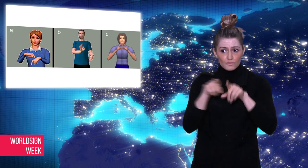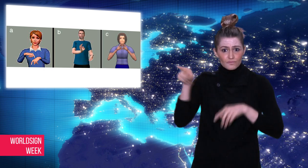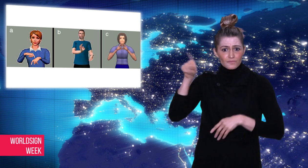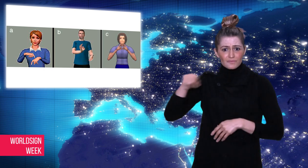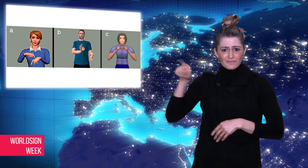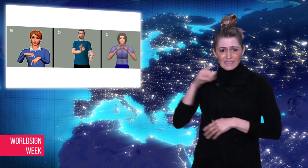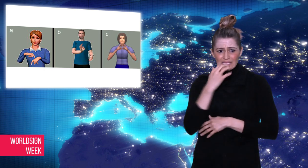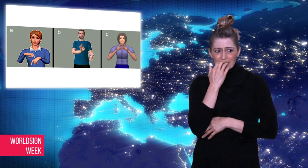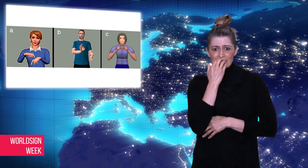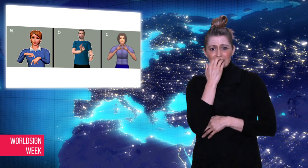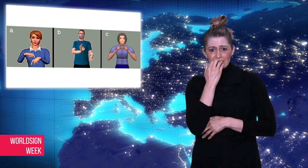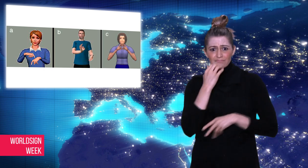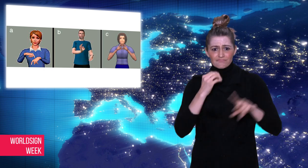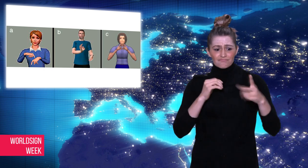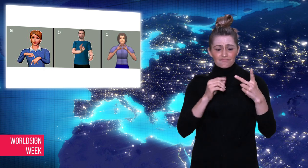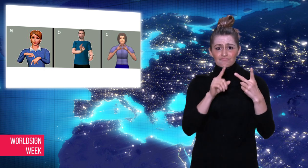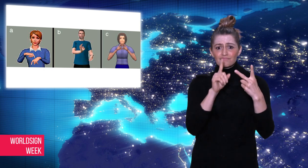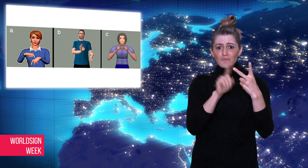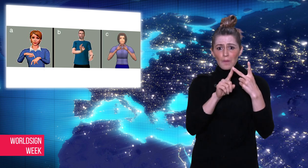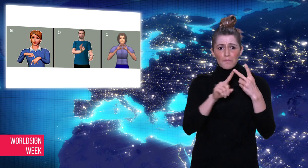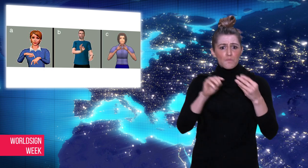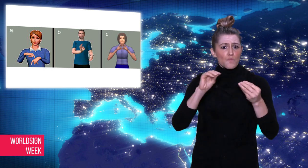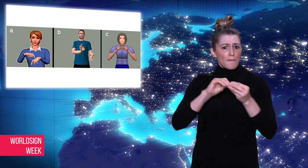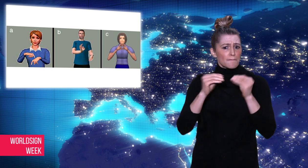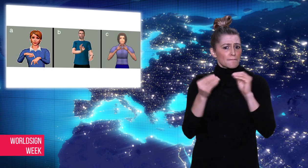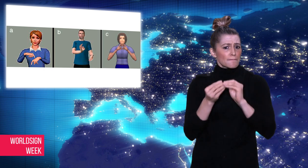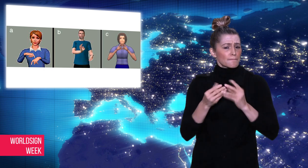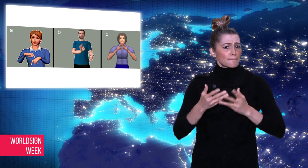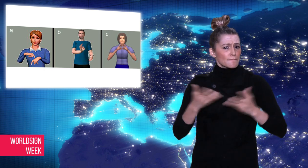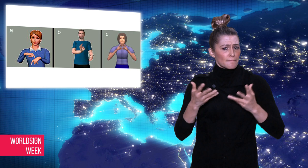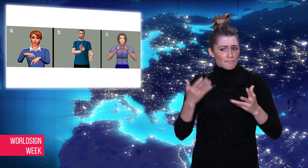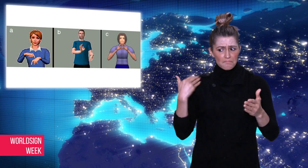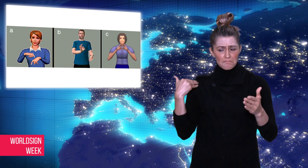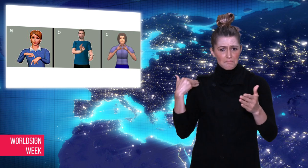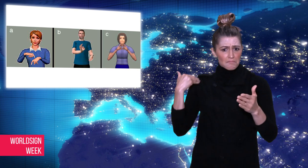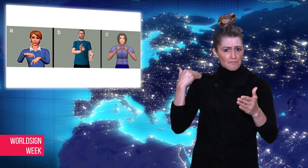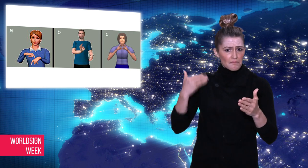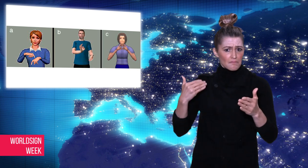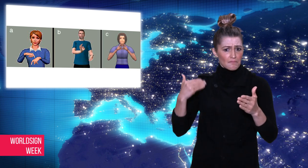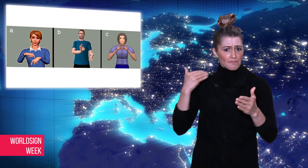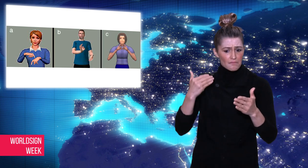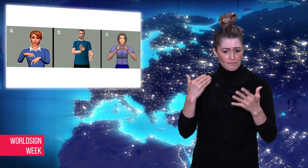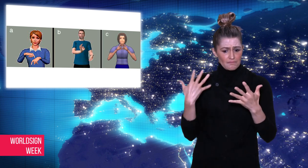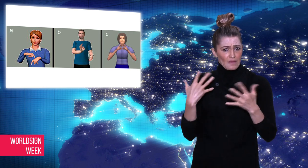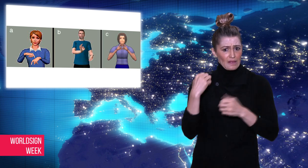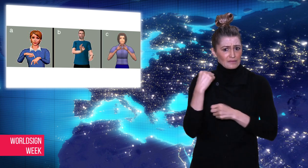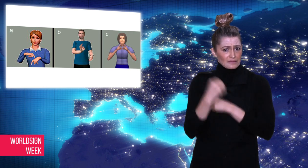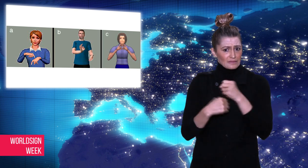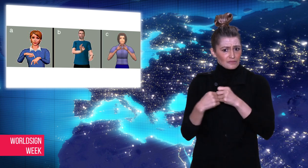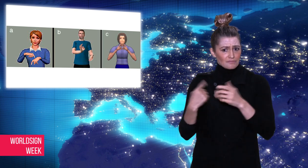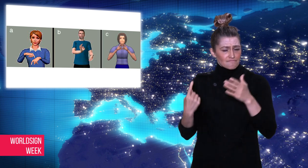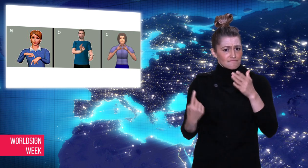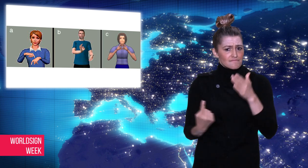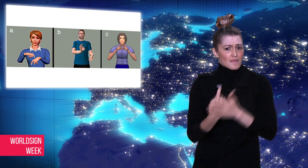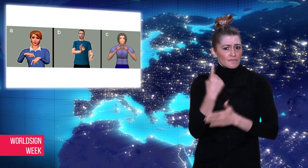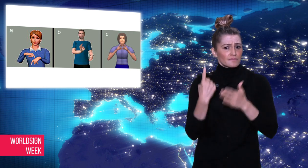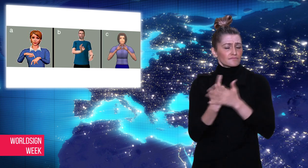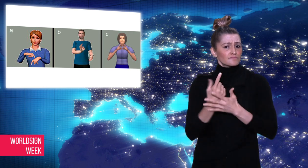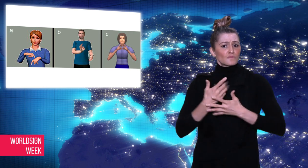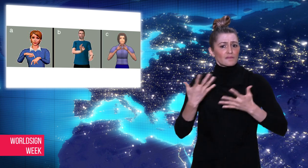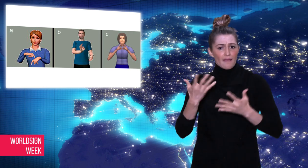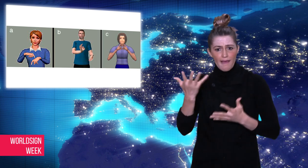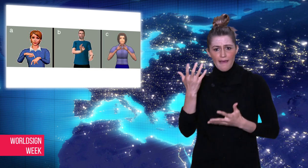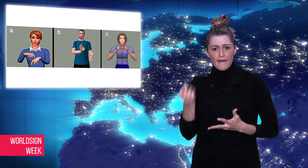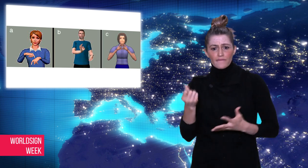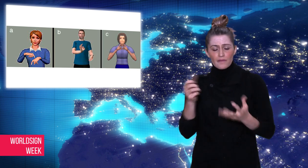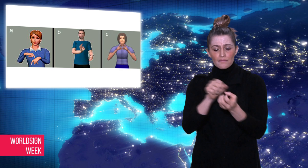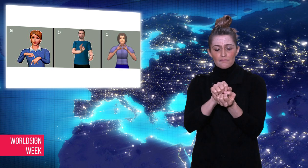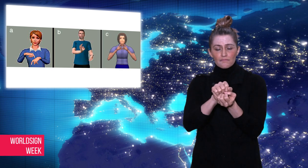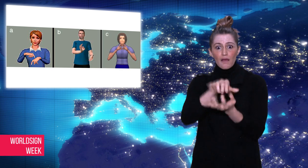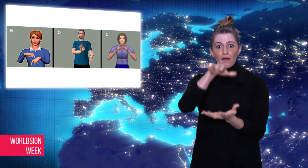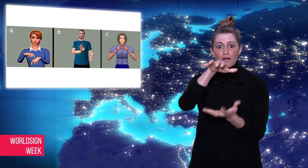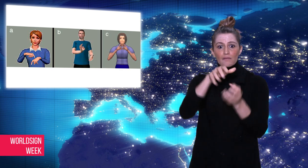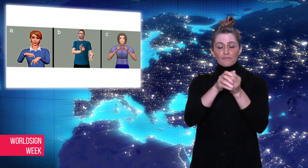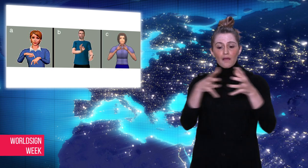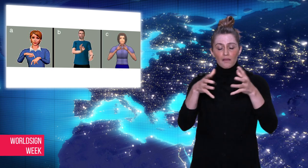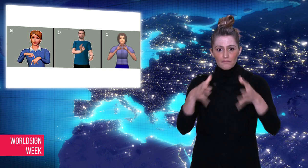A second issue has also arisen in recent years: use